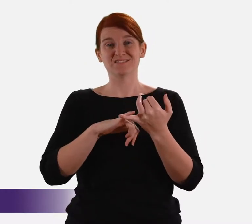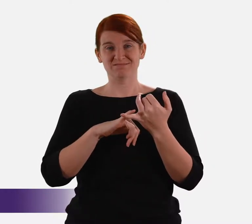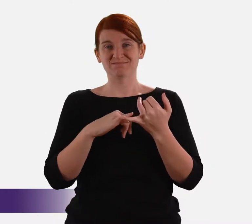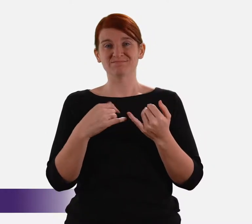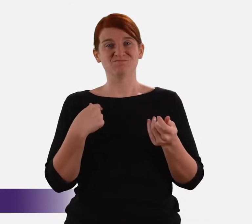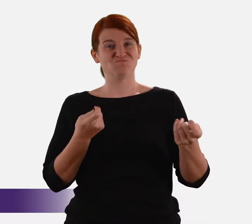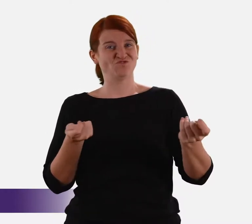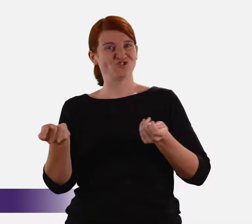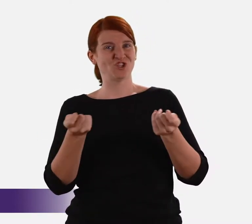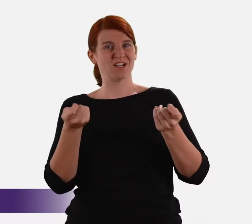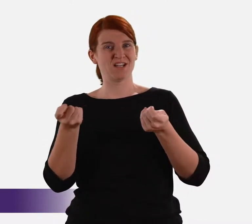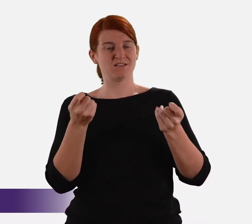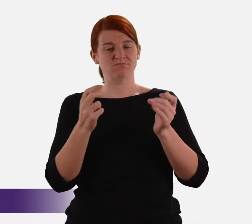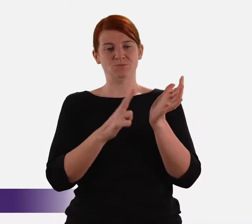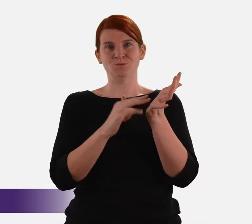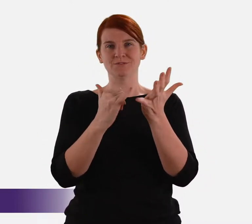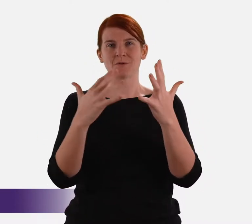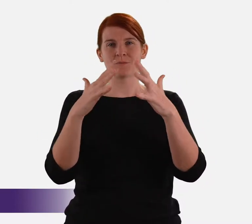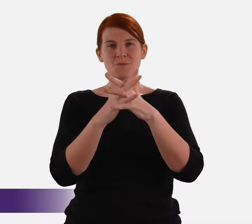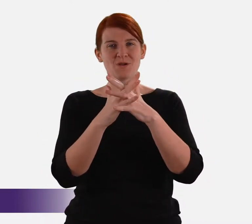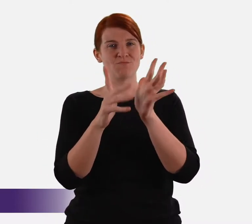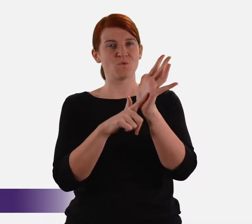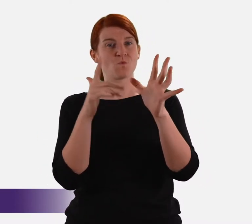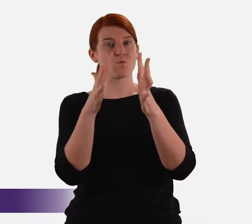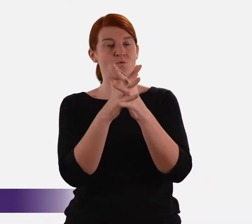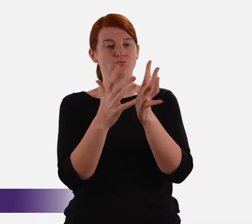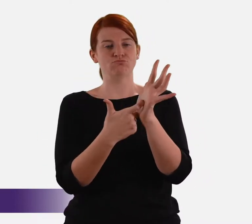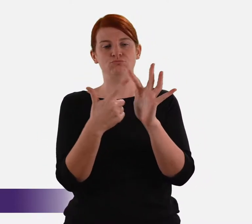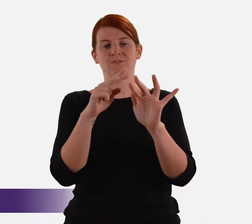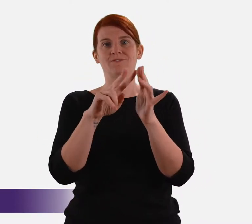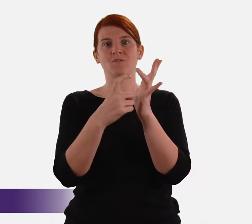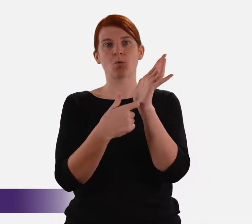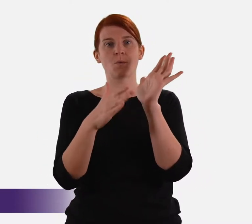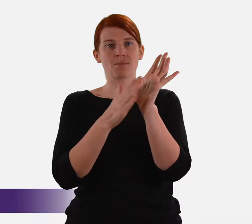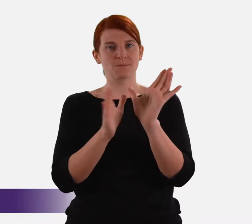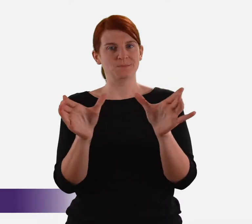In the 1980s as the Chair of the New South Wales Law Reform Commission